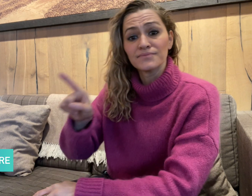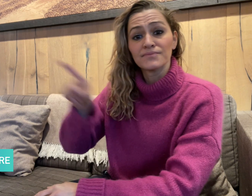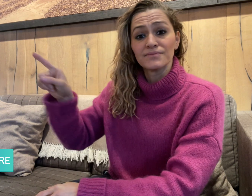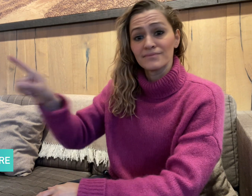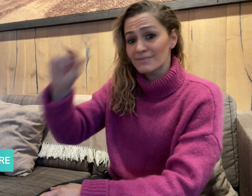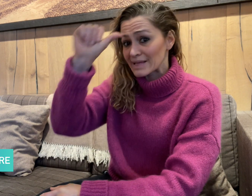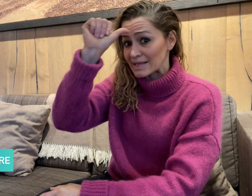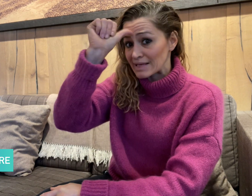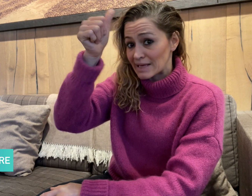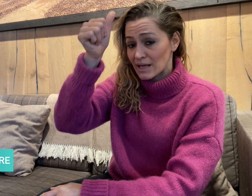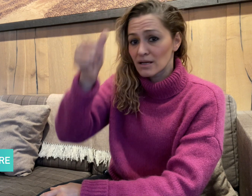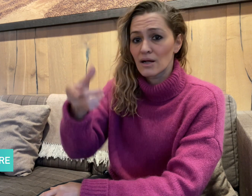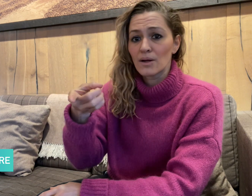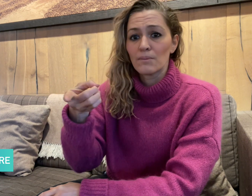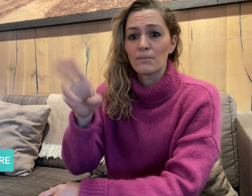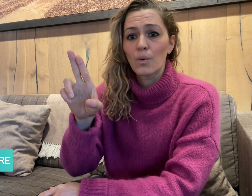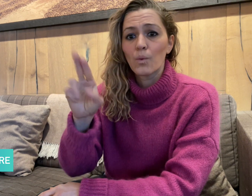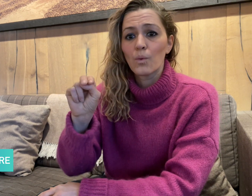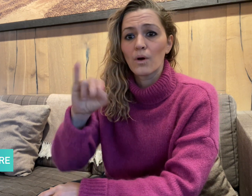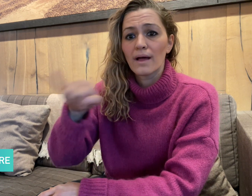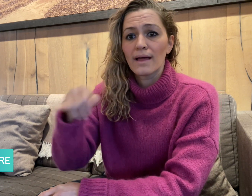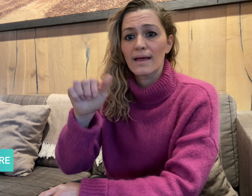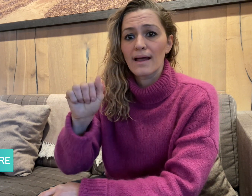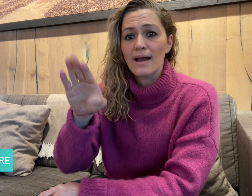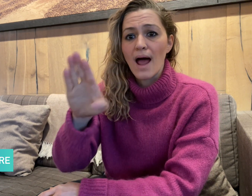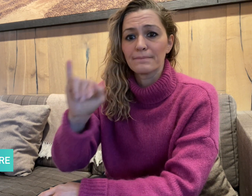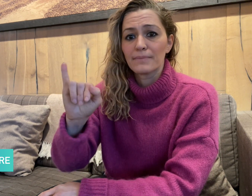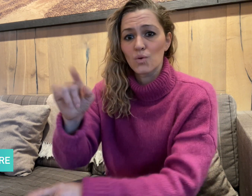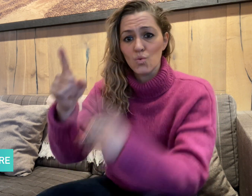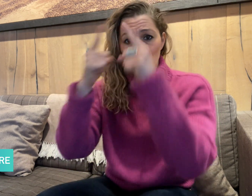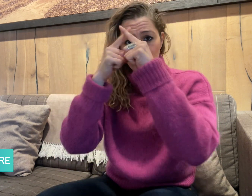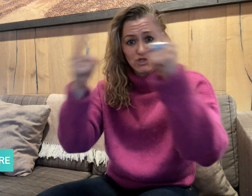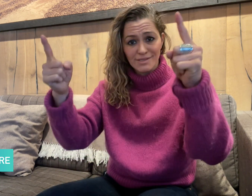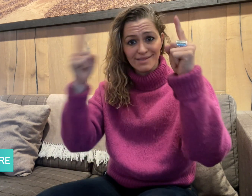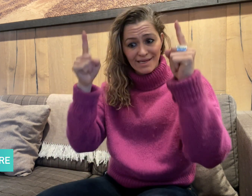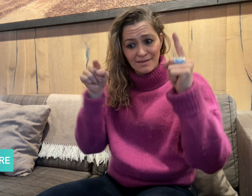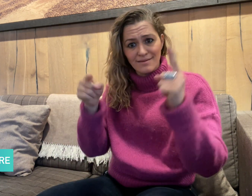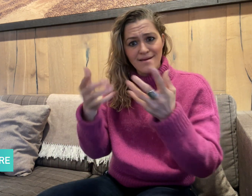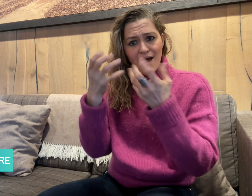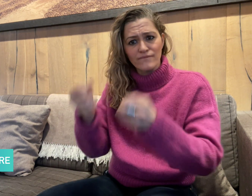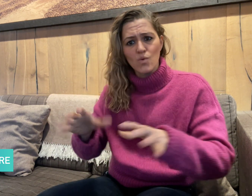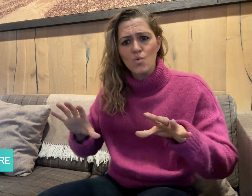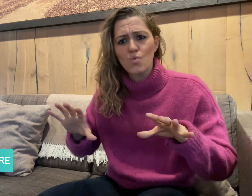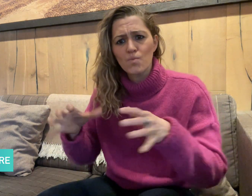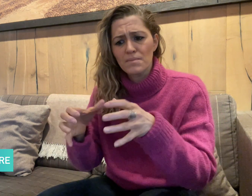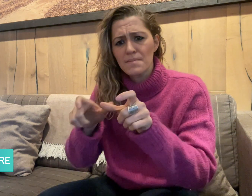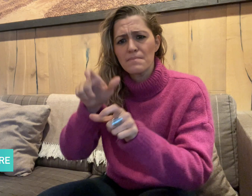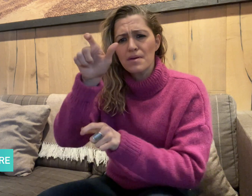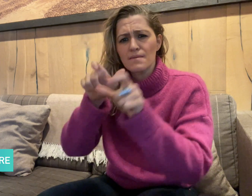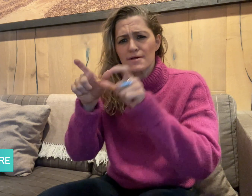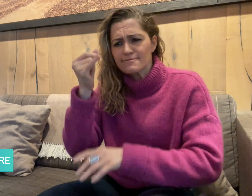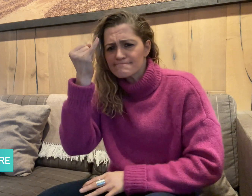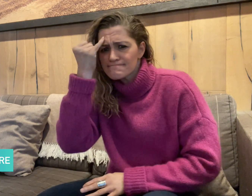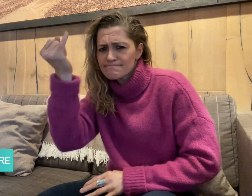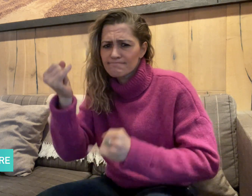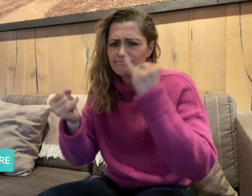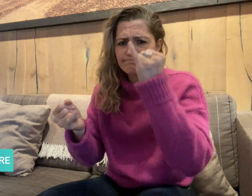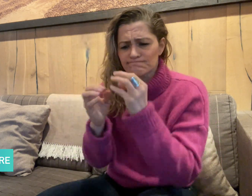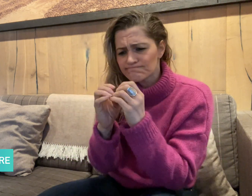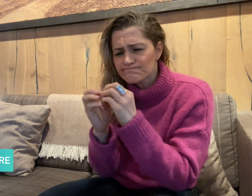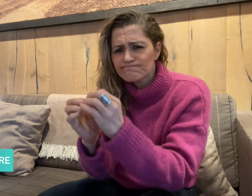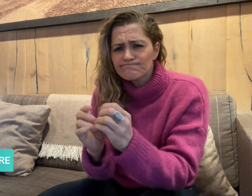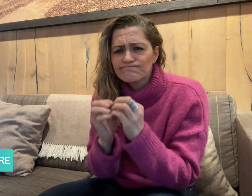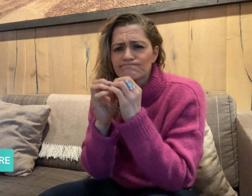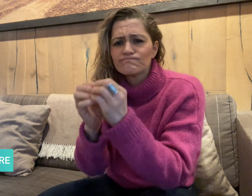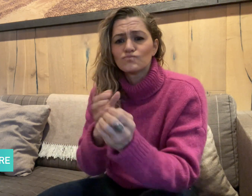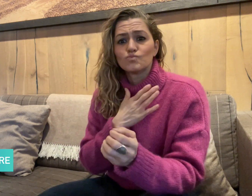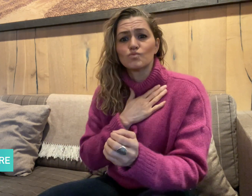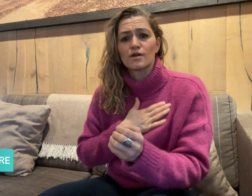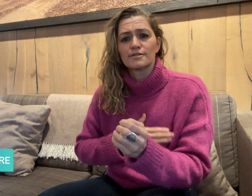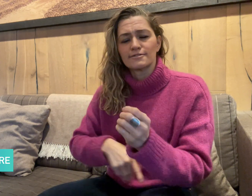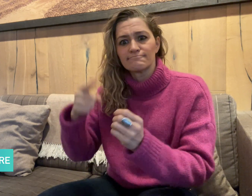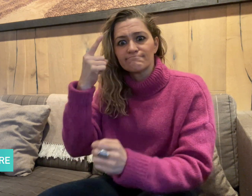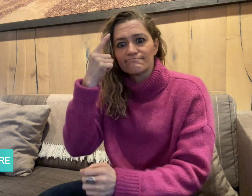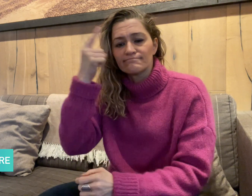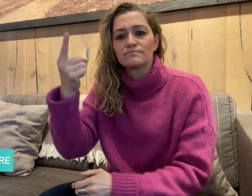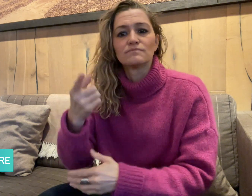At the Punjabi University in India, a group of developers